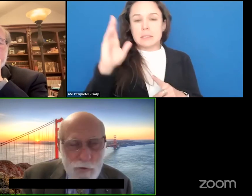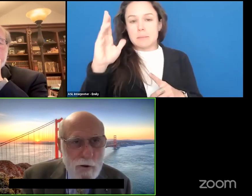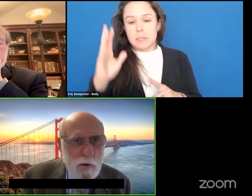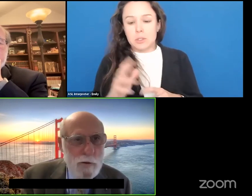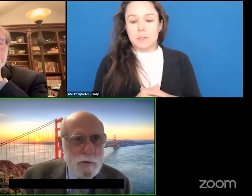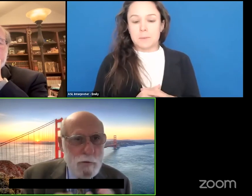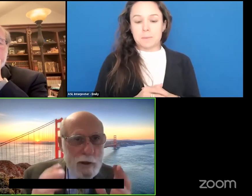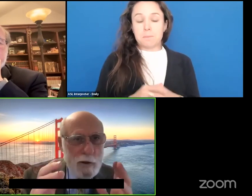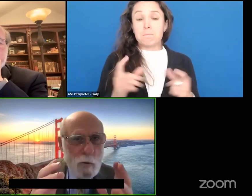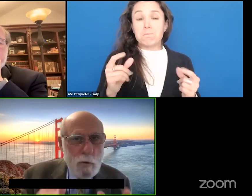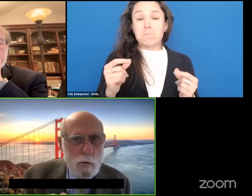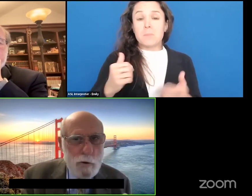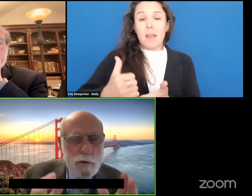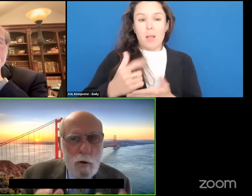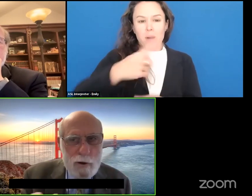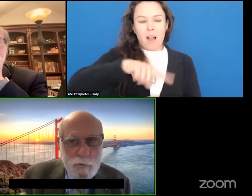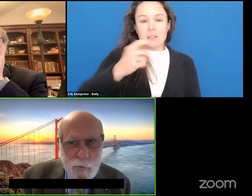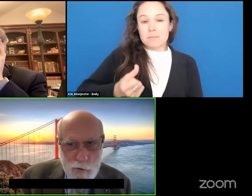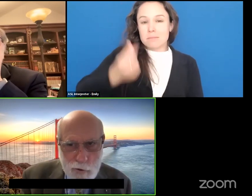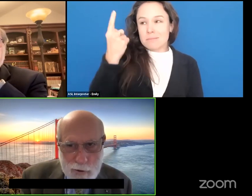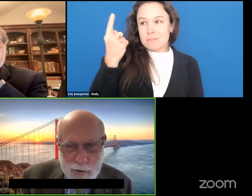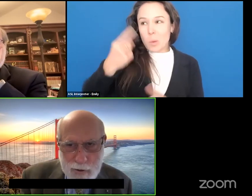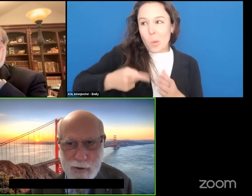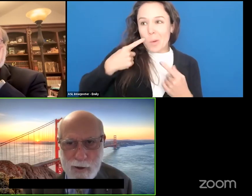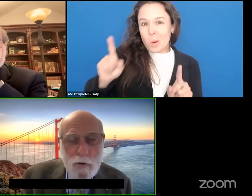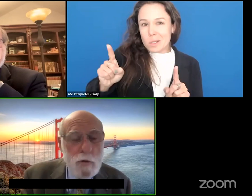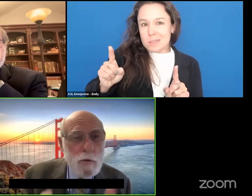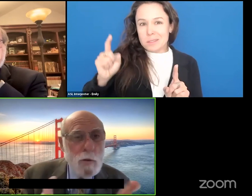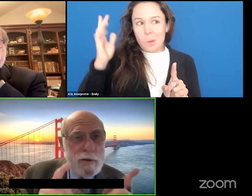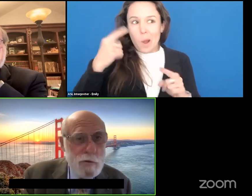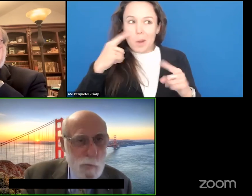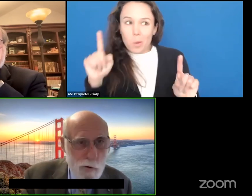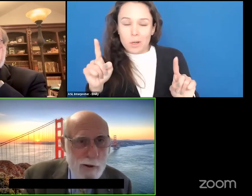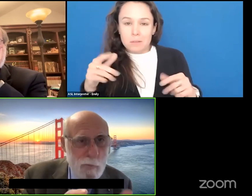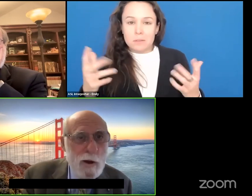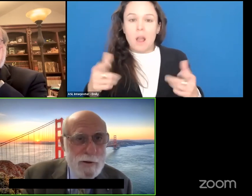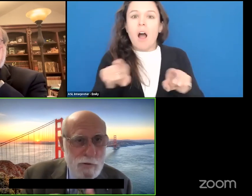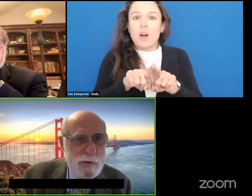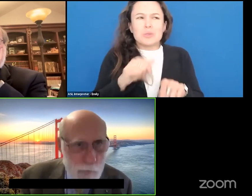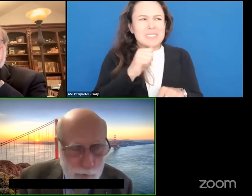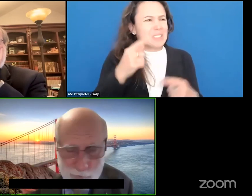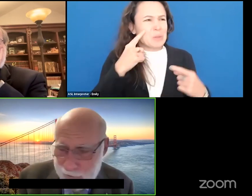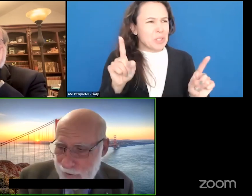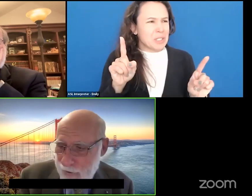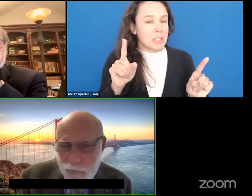is to help us understand what works and why does it work and also what doesn't work and why does it not work.